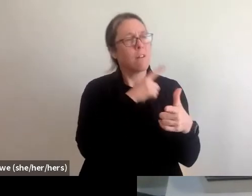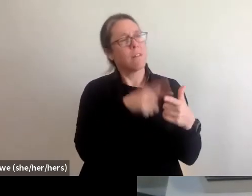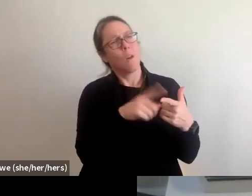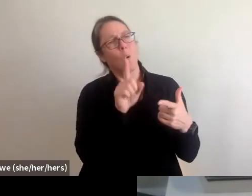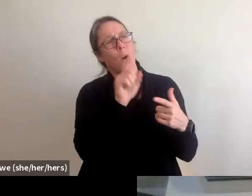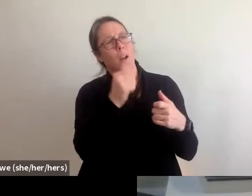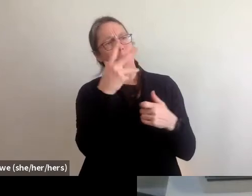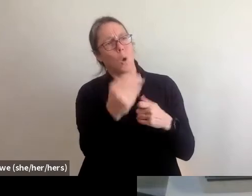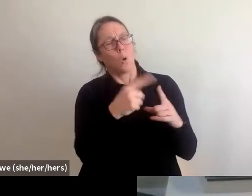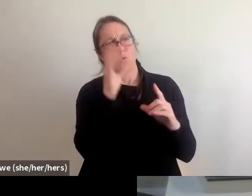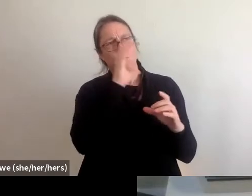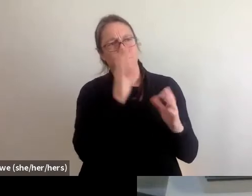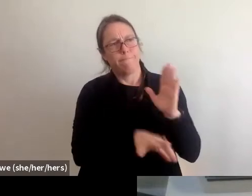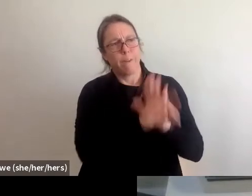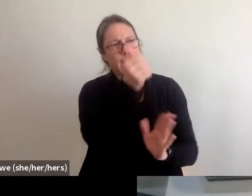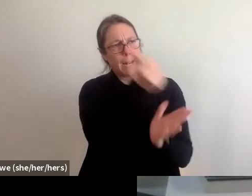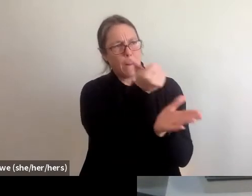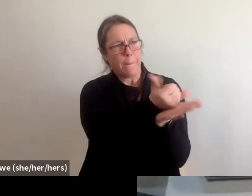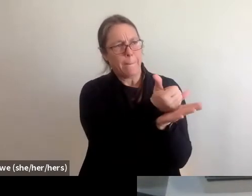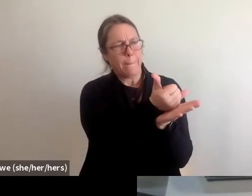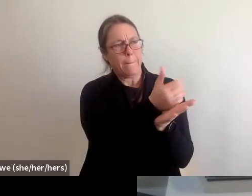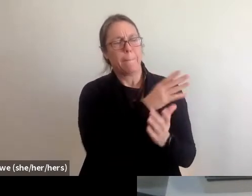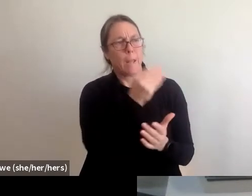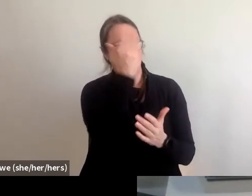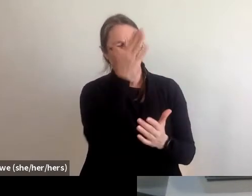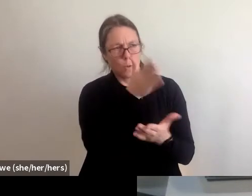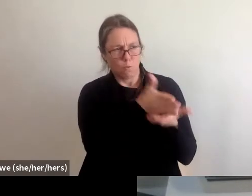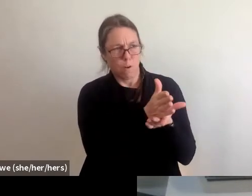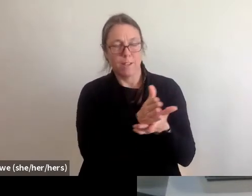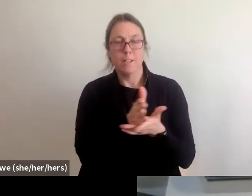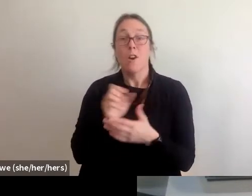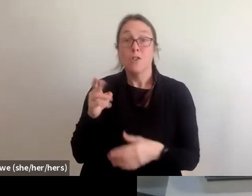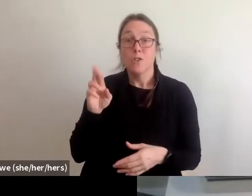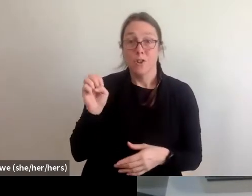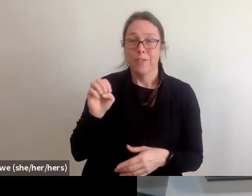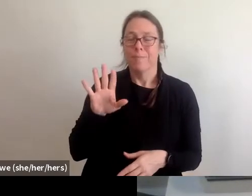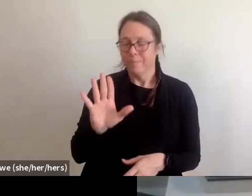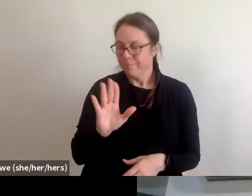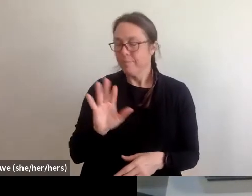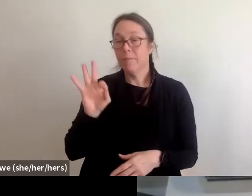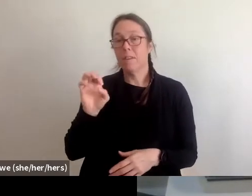Yeah, for sure. So FEMA recommends, I think it's up to a thousand dollars